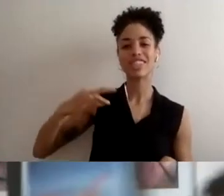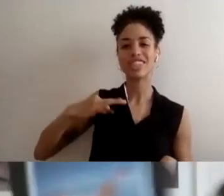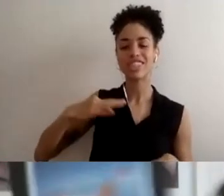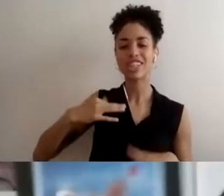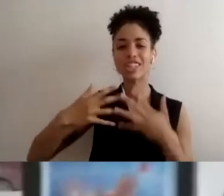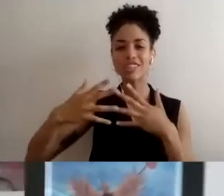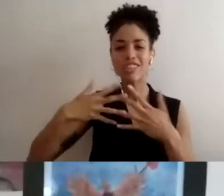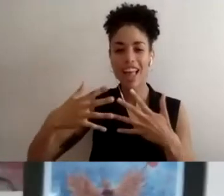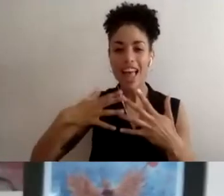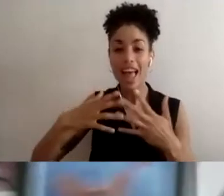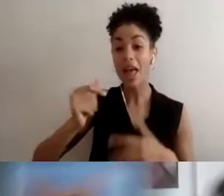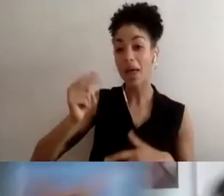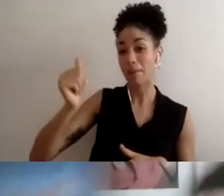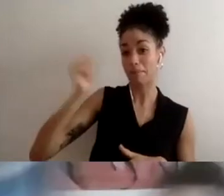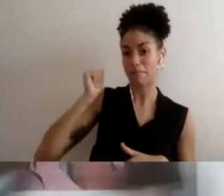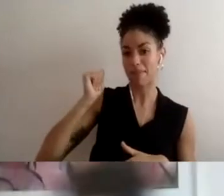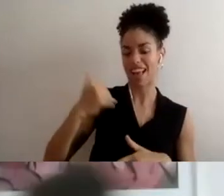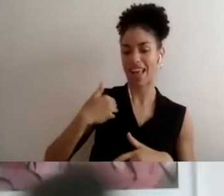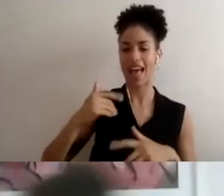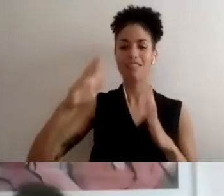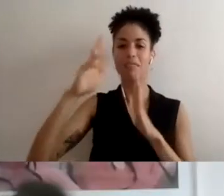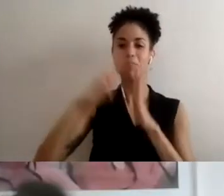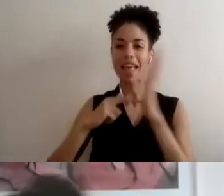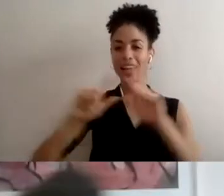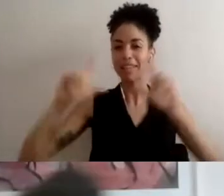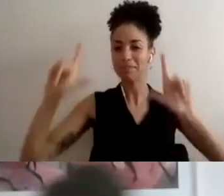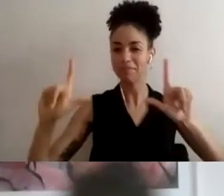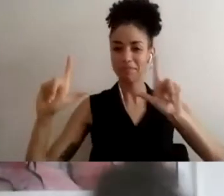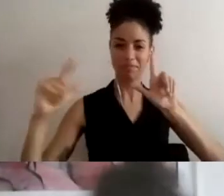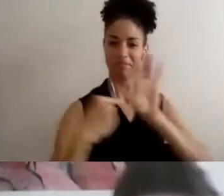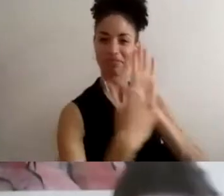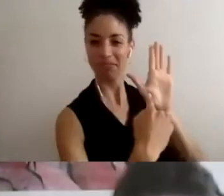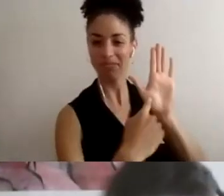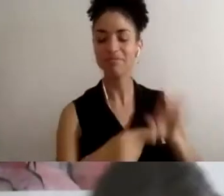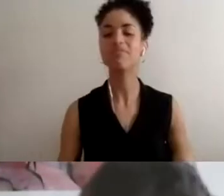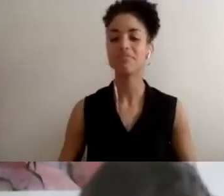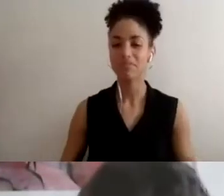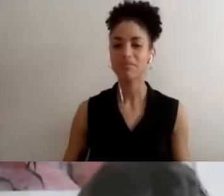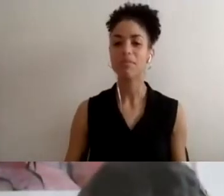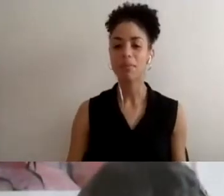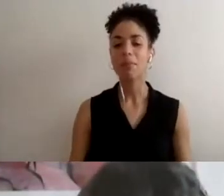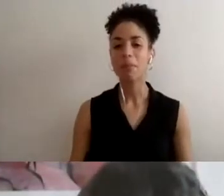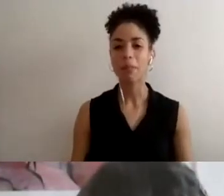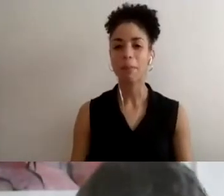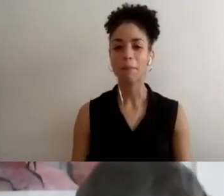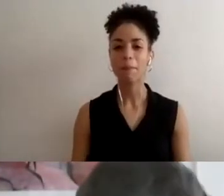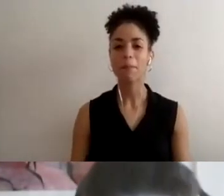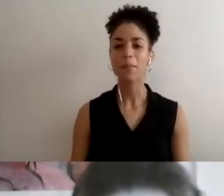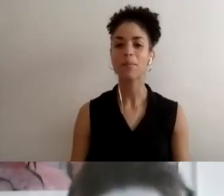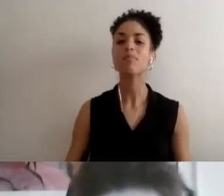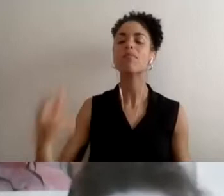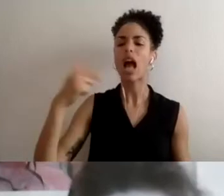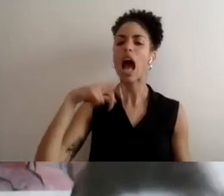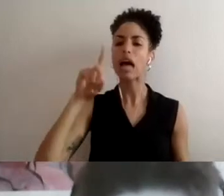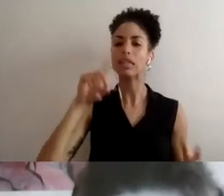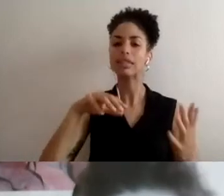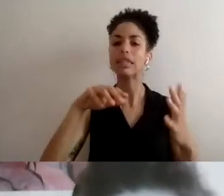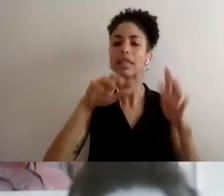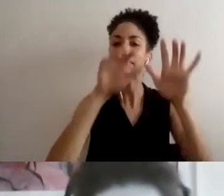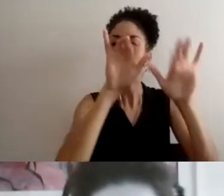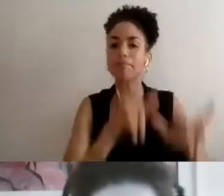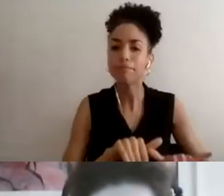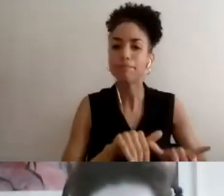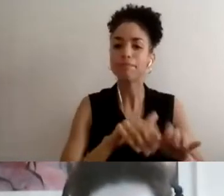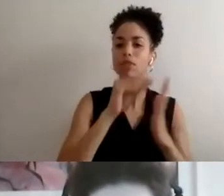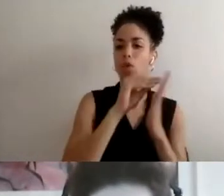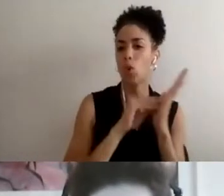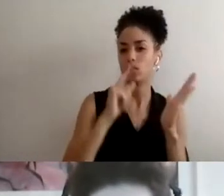So, yes I wrote notes on disabilities justice. I think it's about advocacy